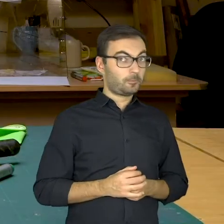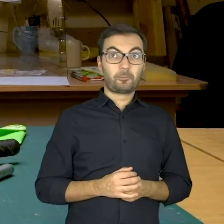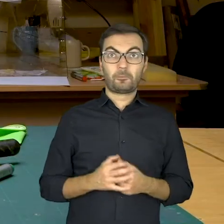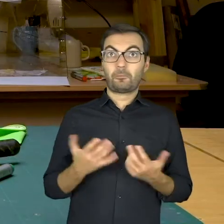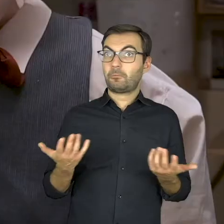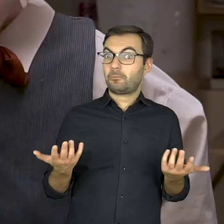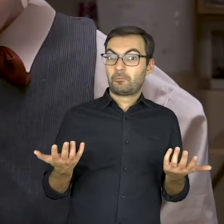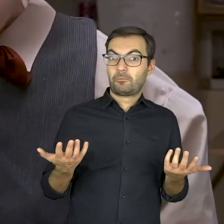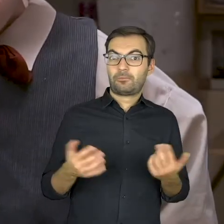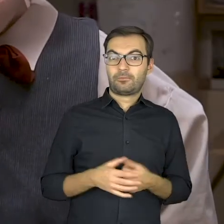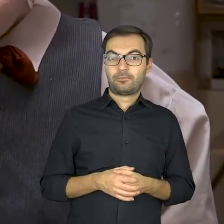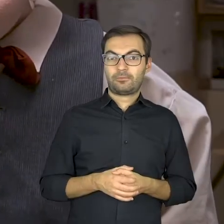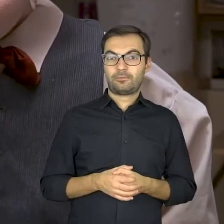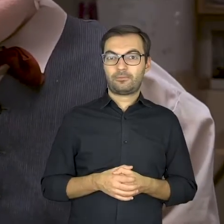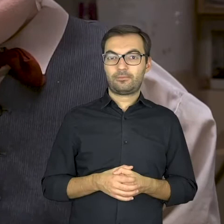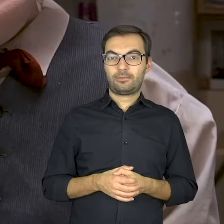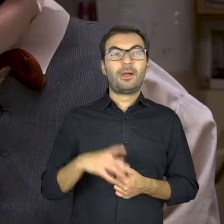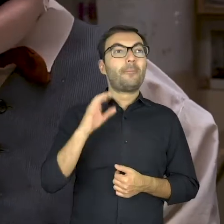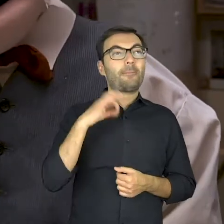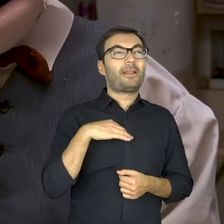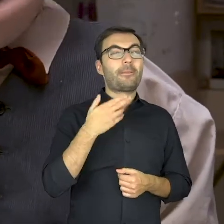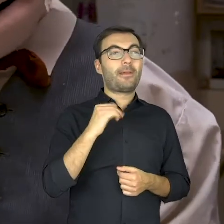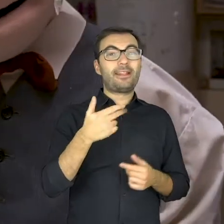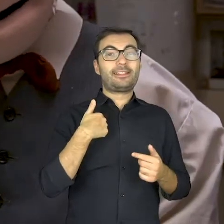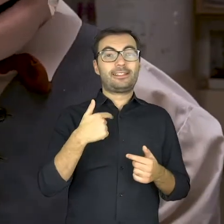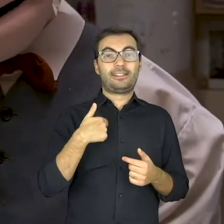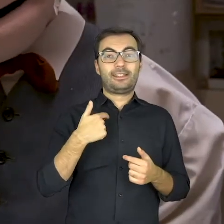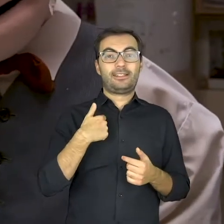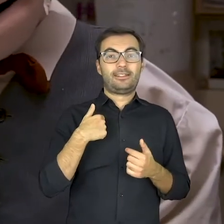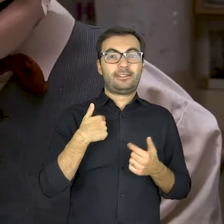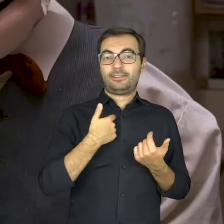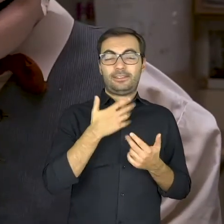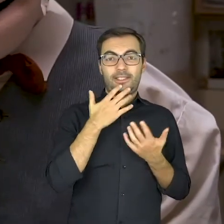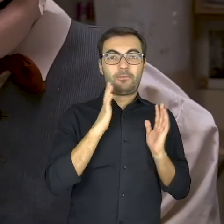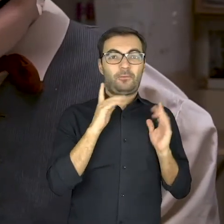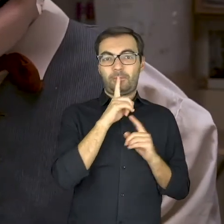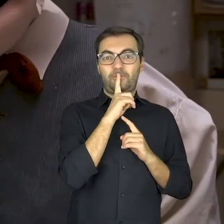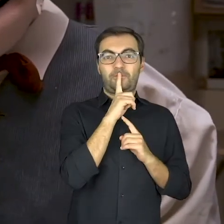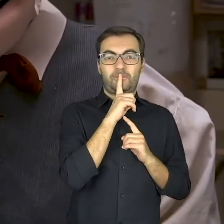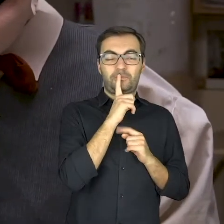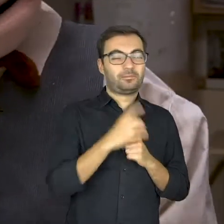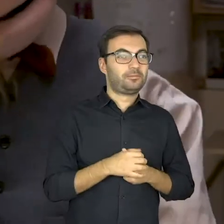What? Mr Marian, I haven’t said anything!